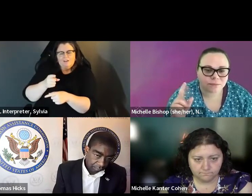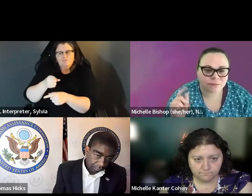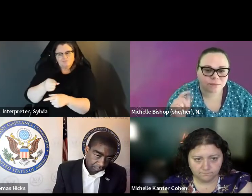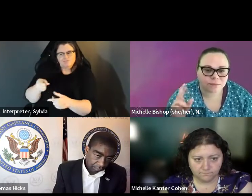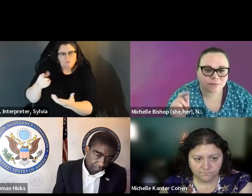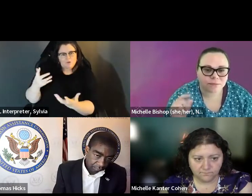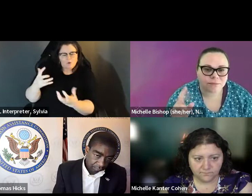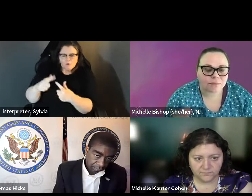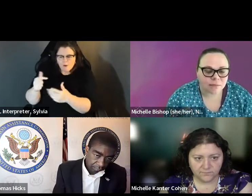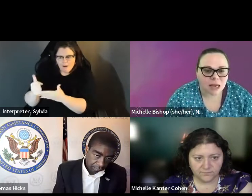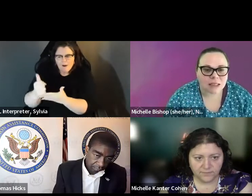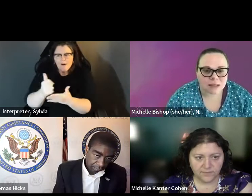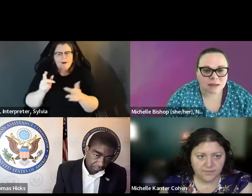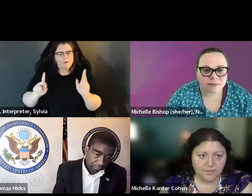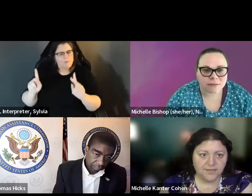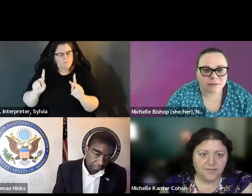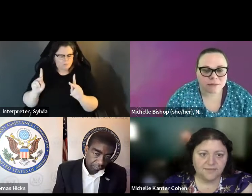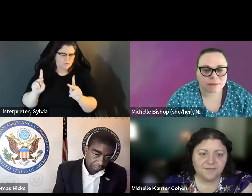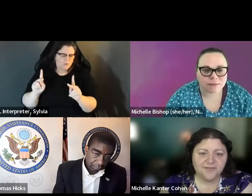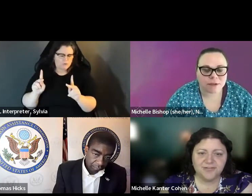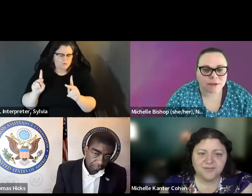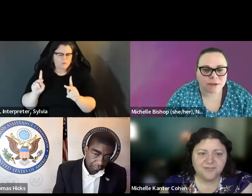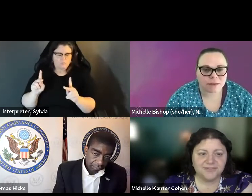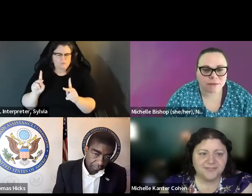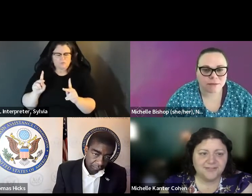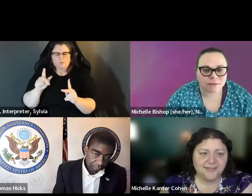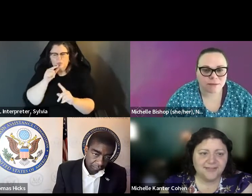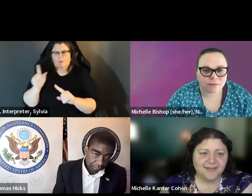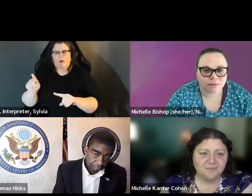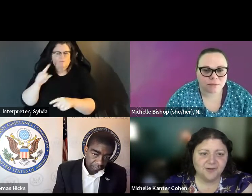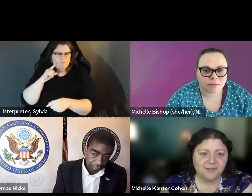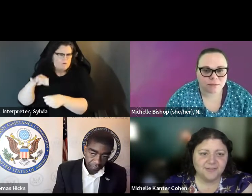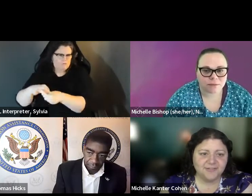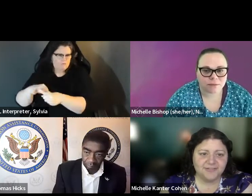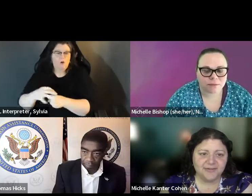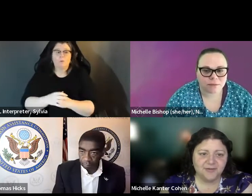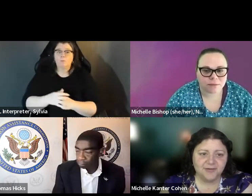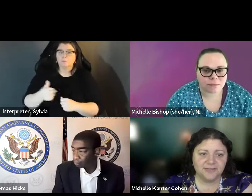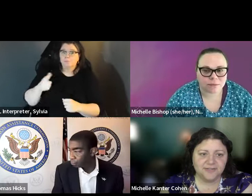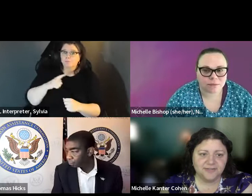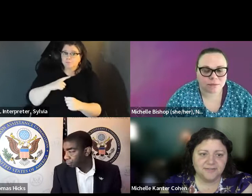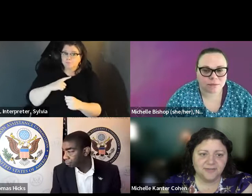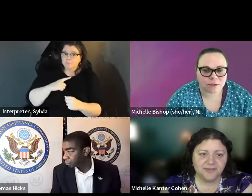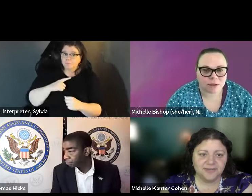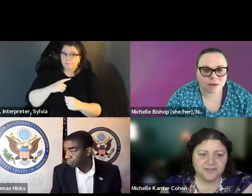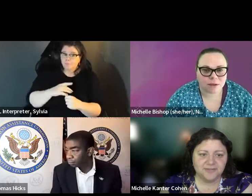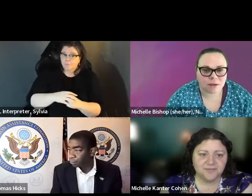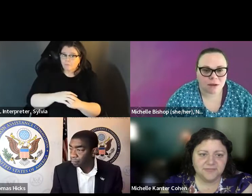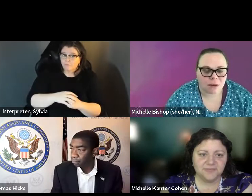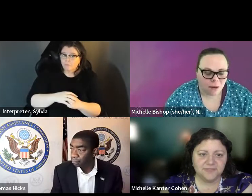have -- so no those problems with solved up front . That we have conscientiou folks that want to help folks.